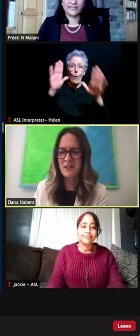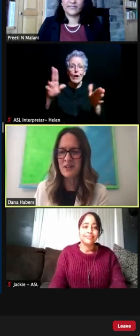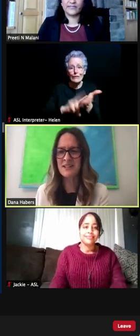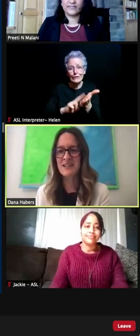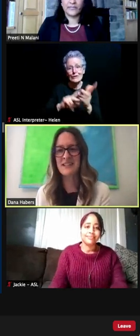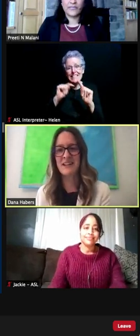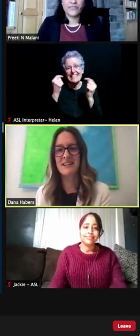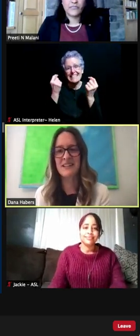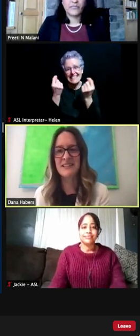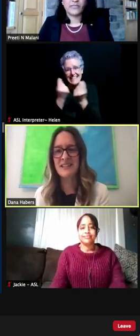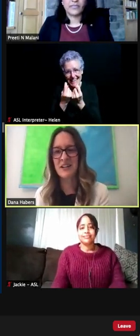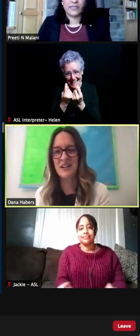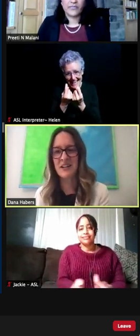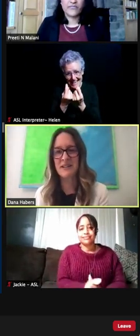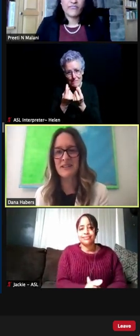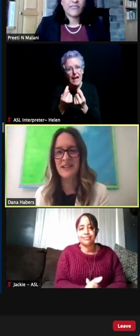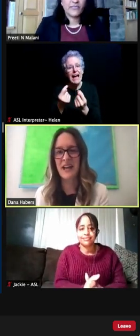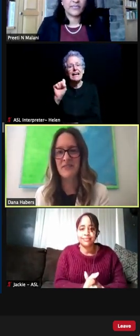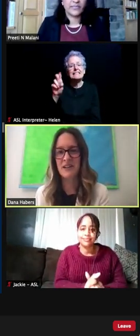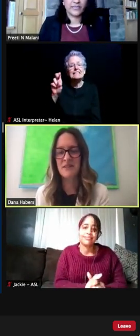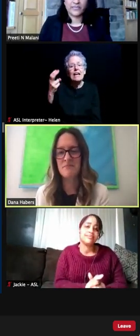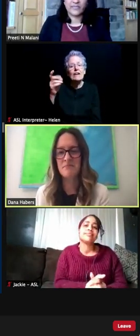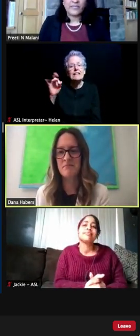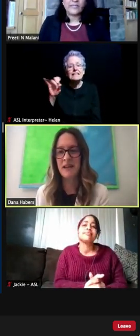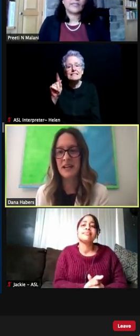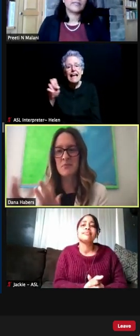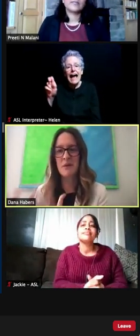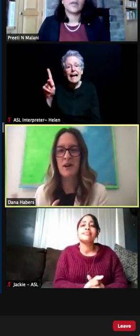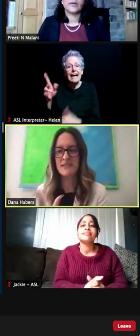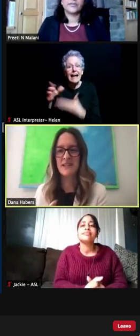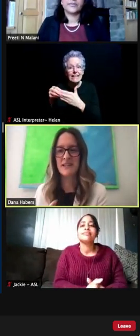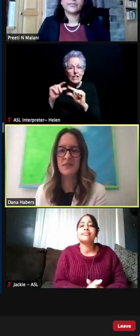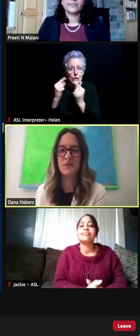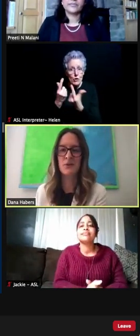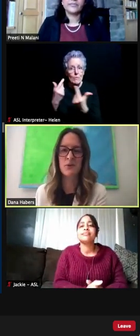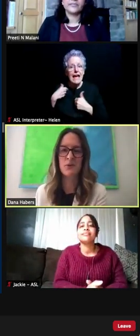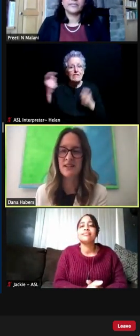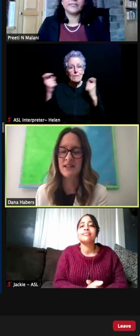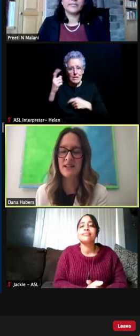Sarah Dudziak leads the group, and they have a management process throughout the course of the day.